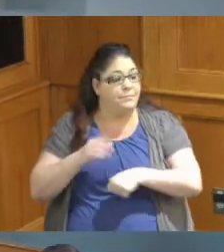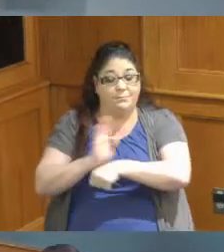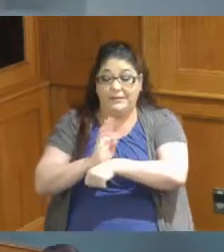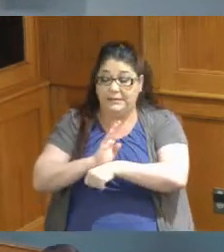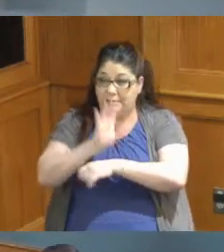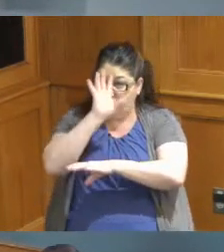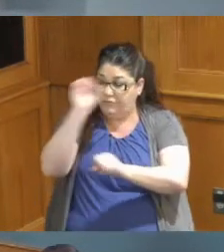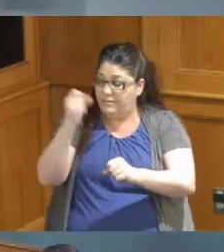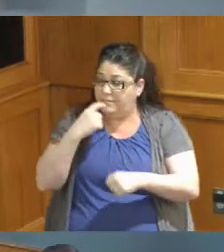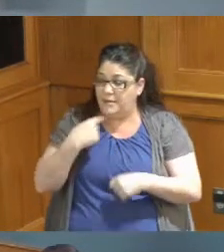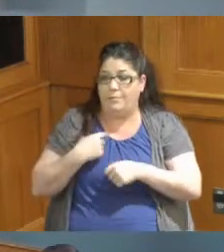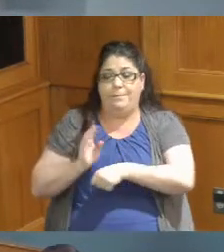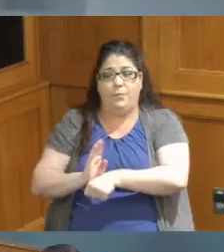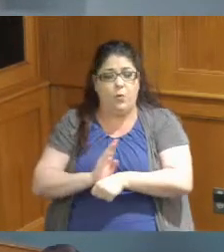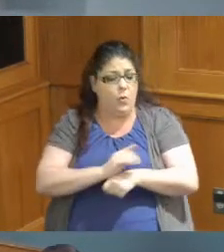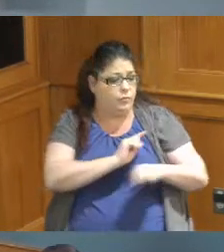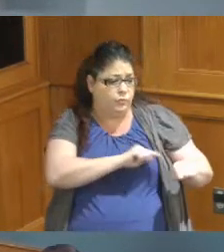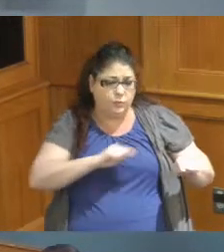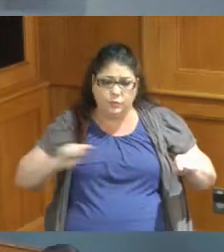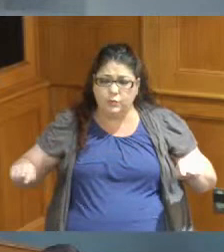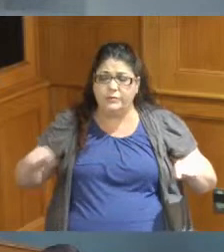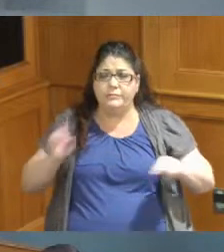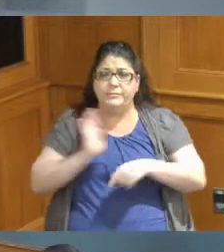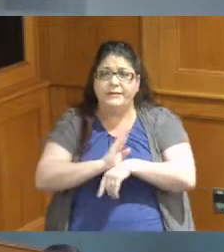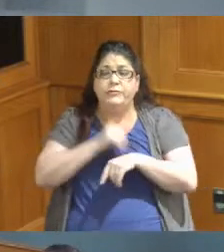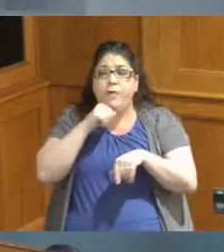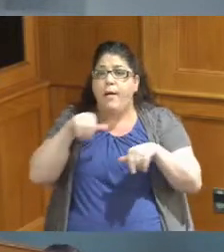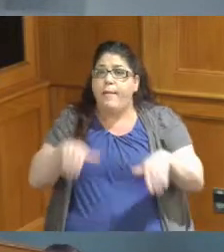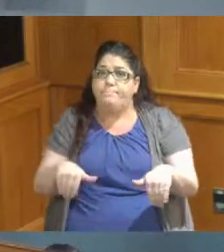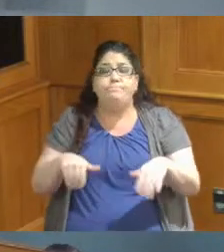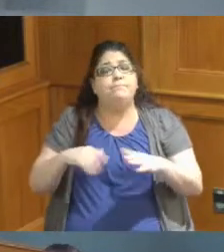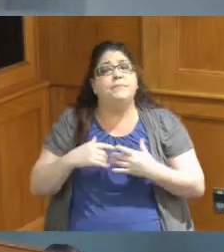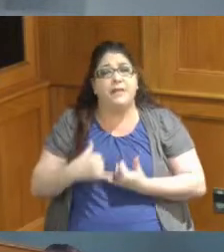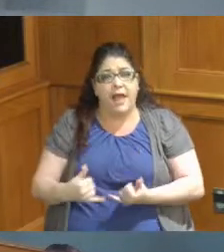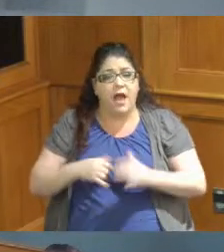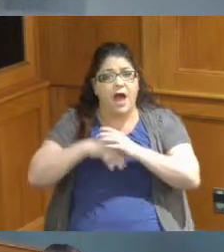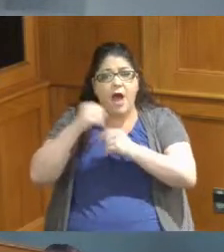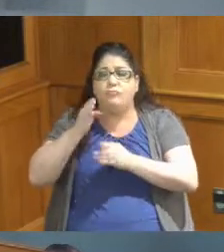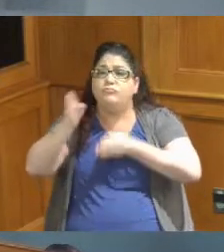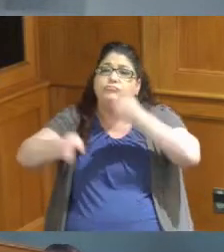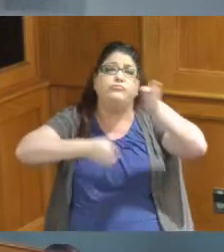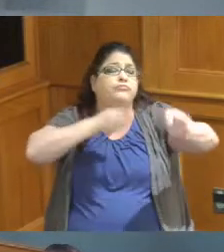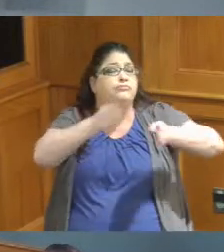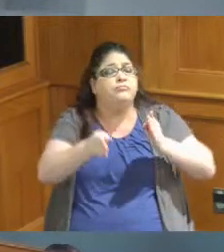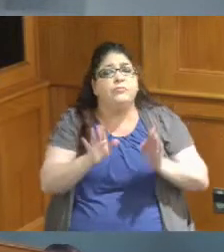board is very busy we are each of us are out in the community throughout Hamilton County